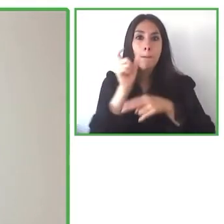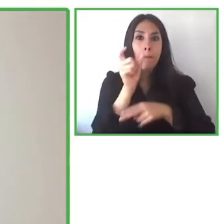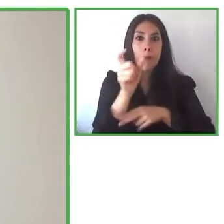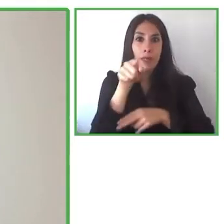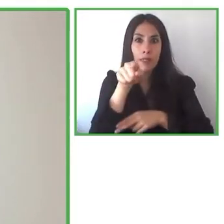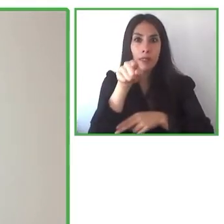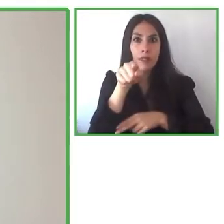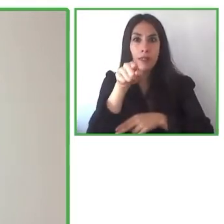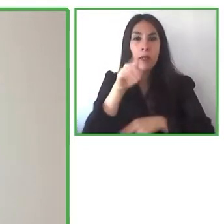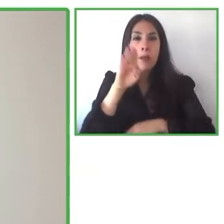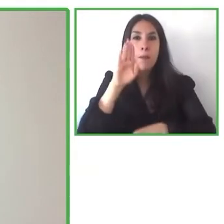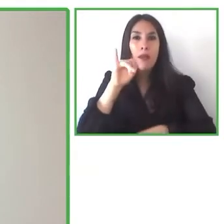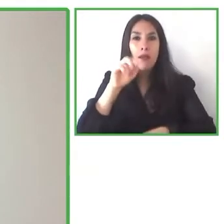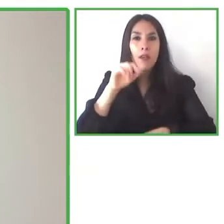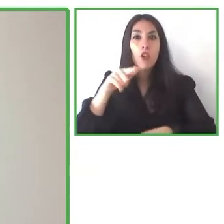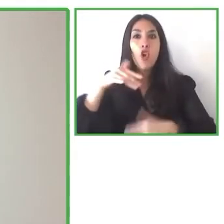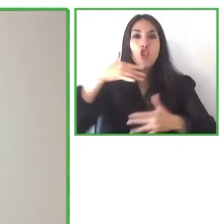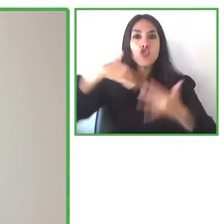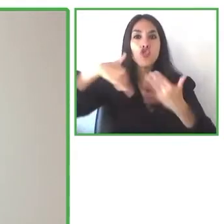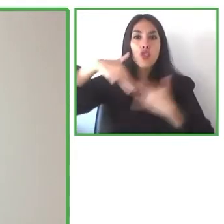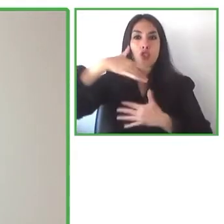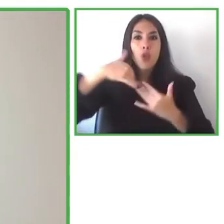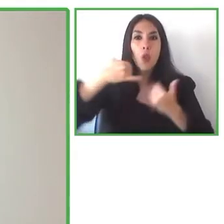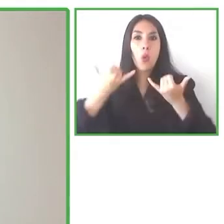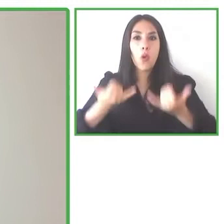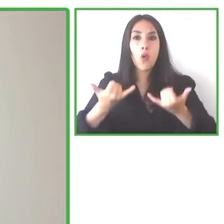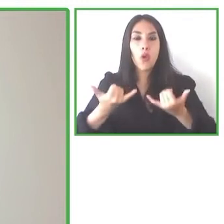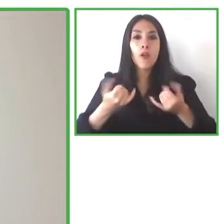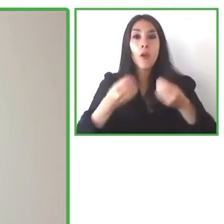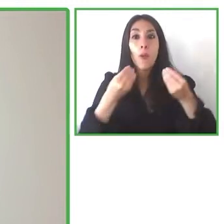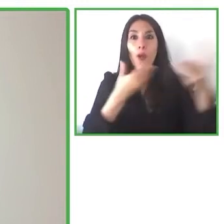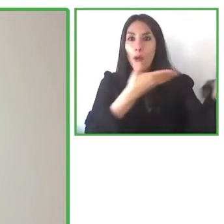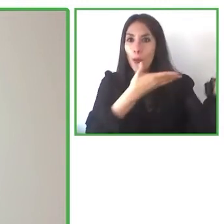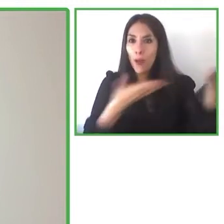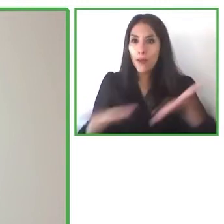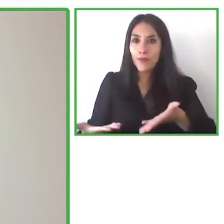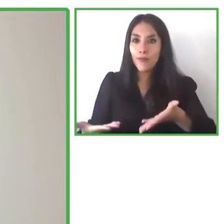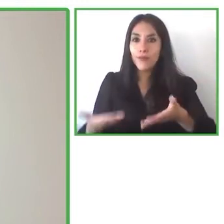it is part of the Zero Project Latinamerica Conference for 2022,